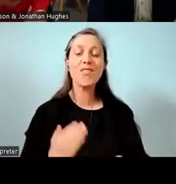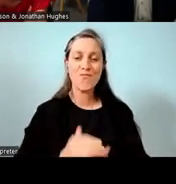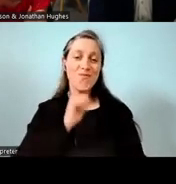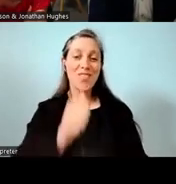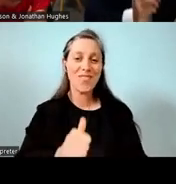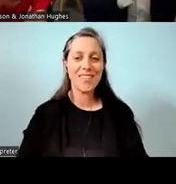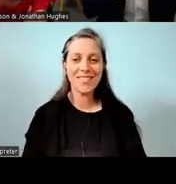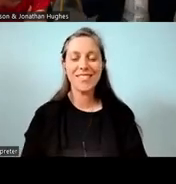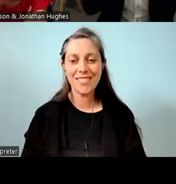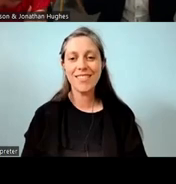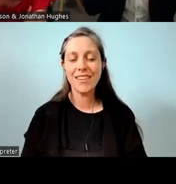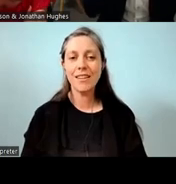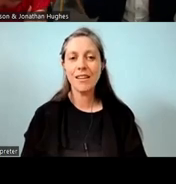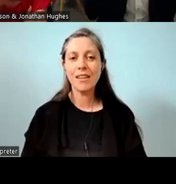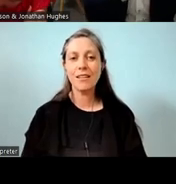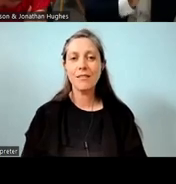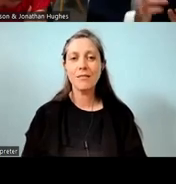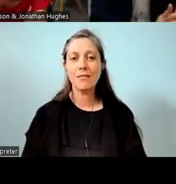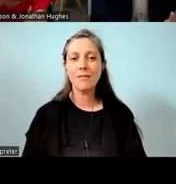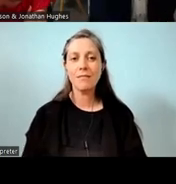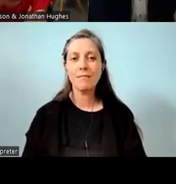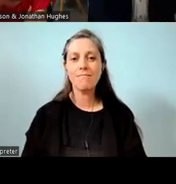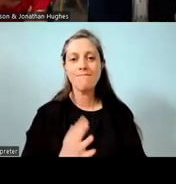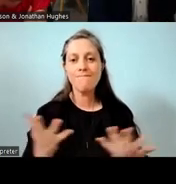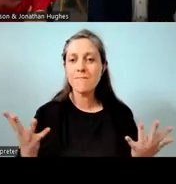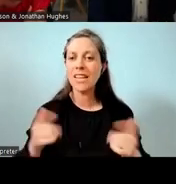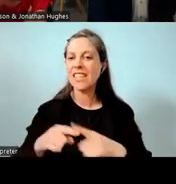We had multiple different languages that we celebrate here,